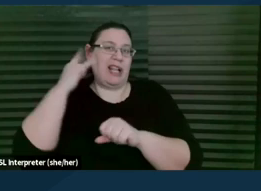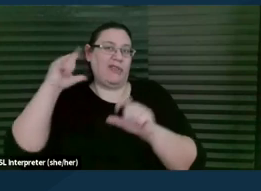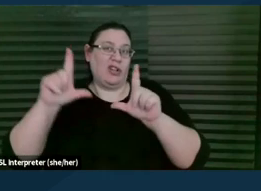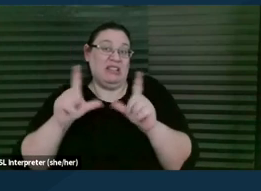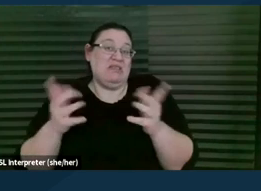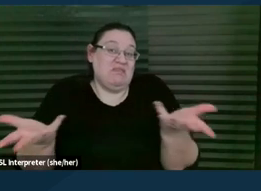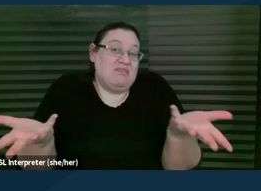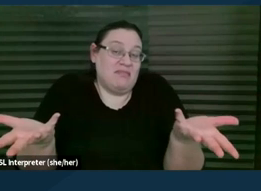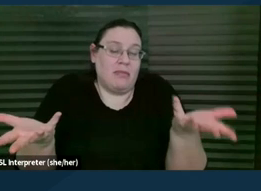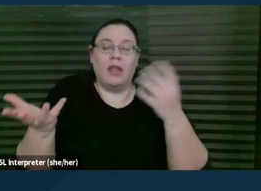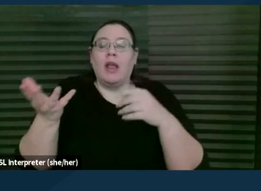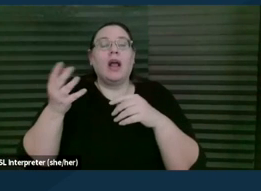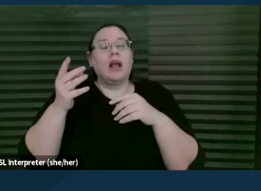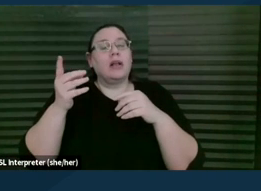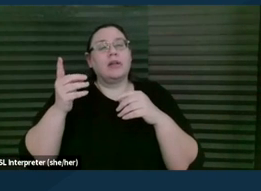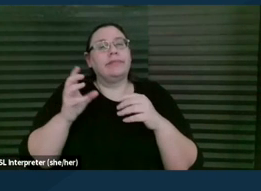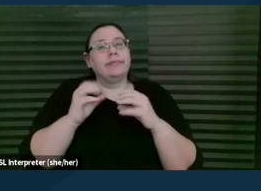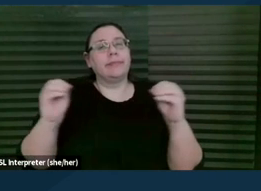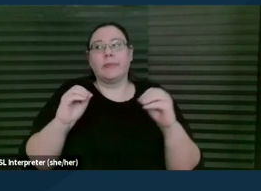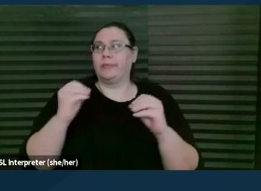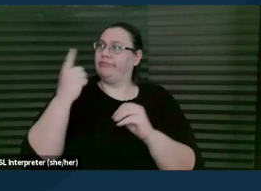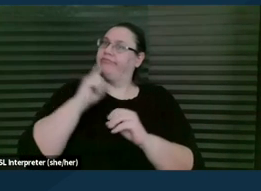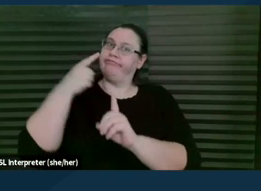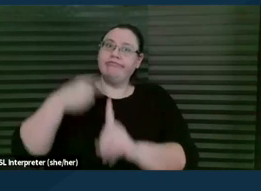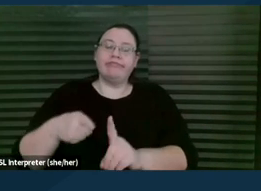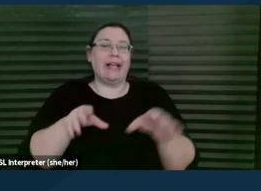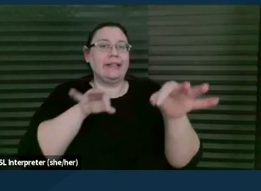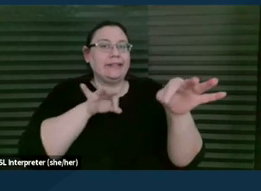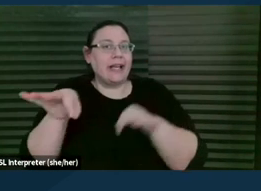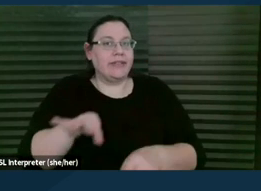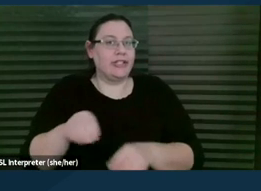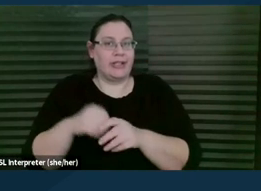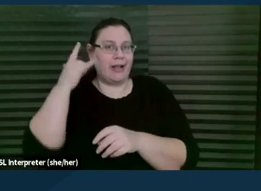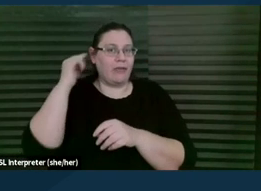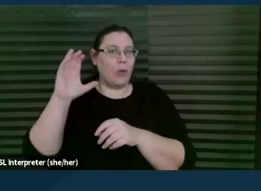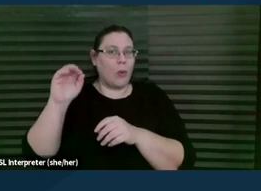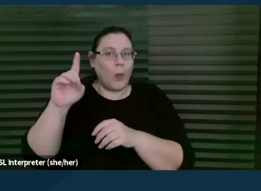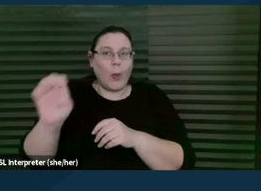As we said, there's really no real definition of it in the California Code or Rules of Professional Conduct,